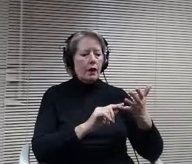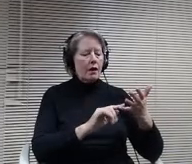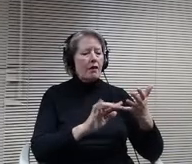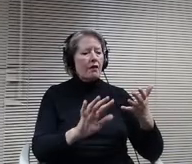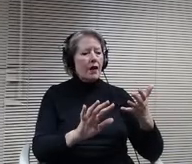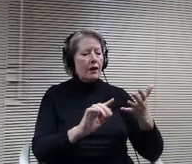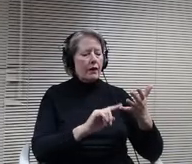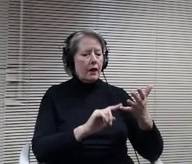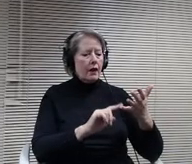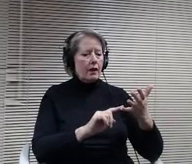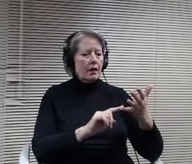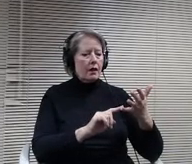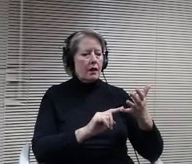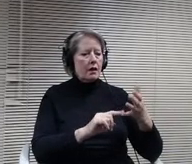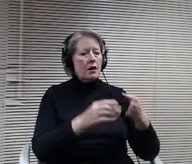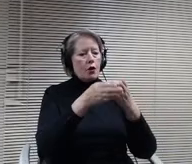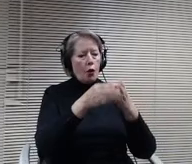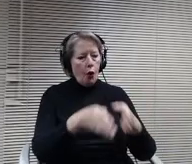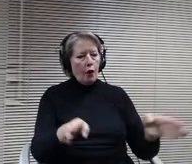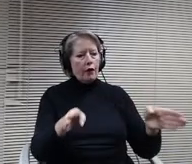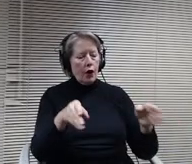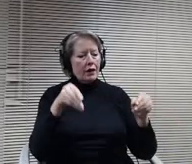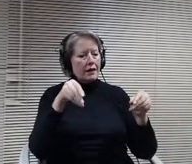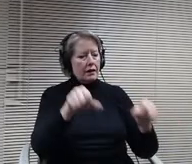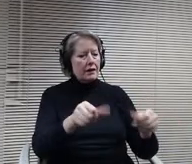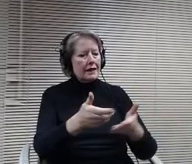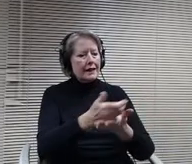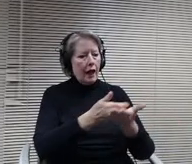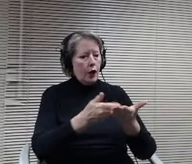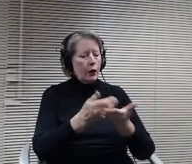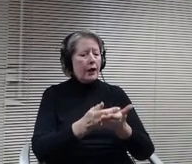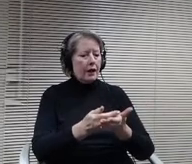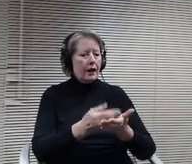already mentioned at 375 a month and then board members can